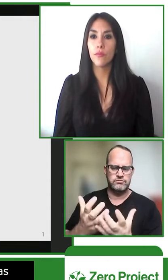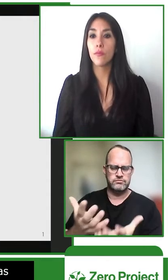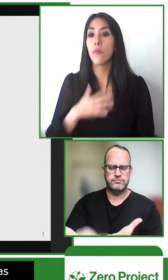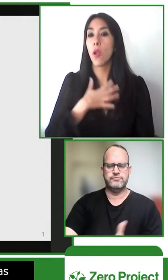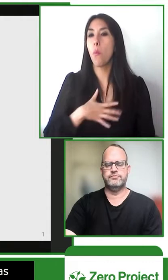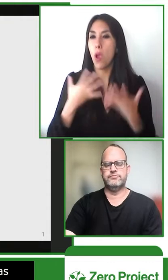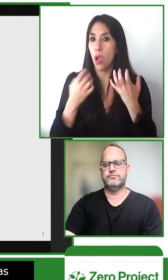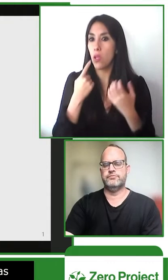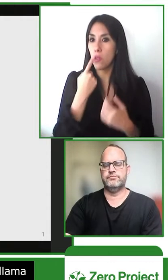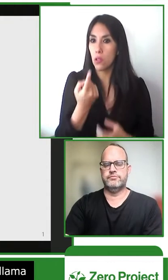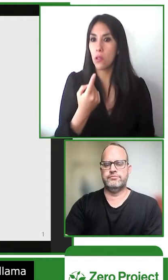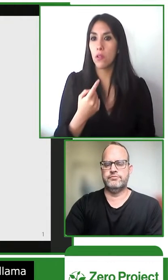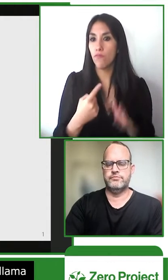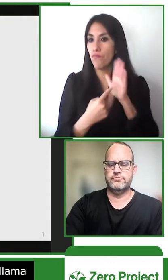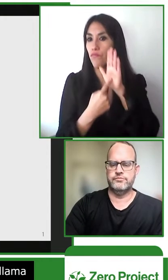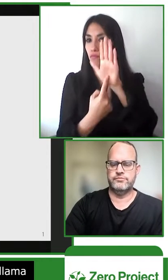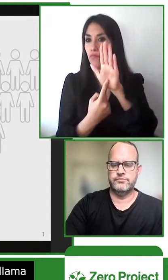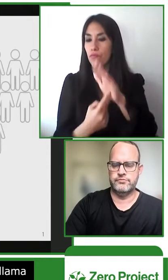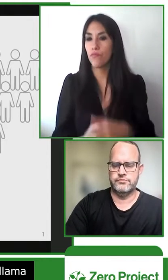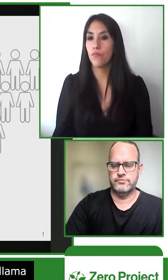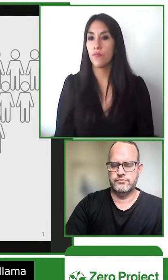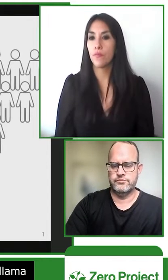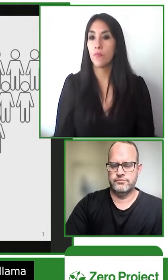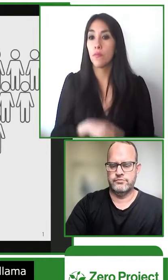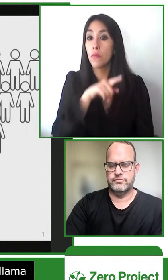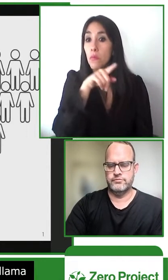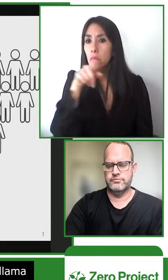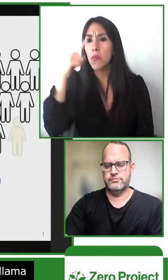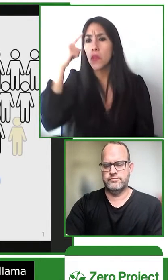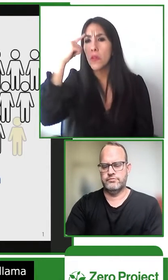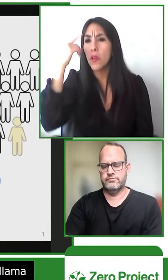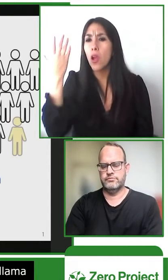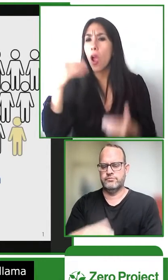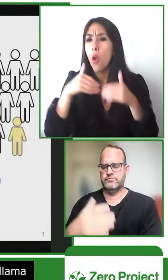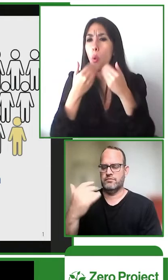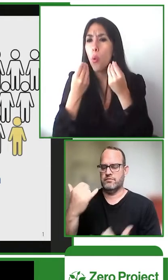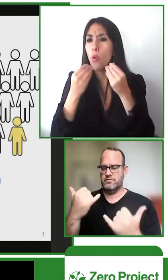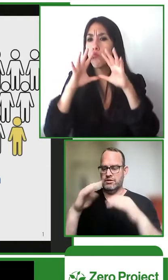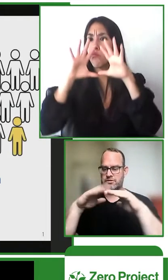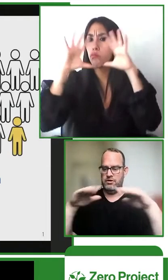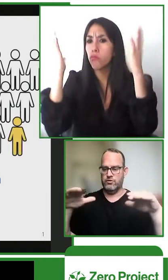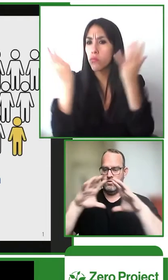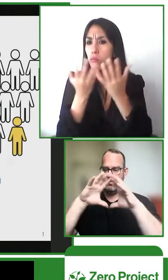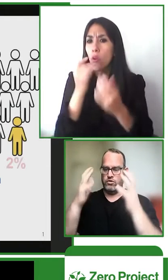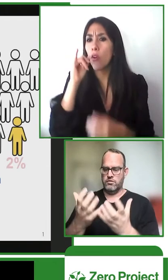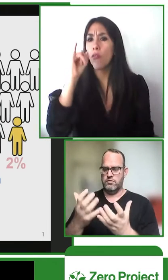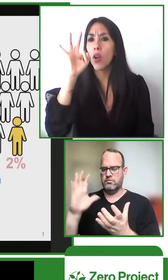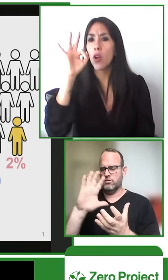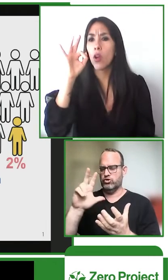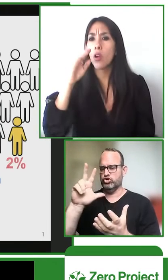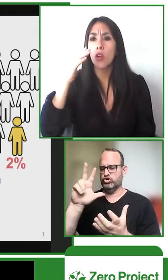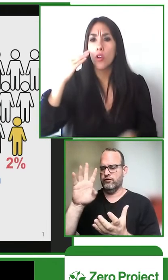deaf children and their experiences